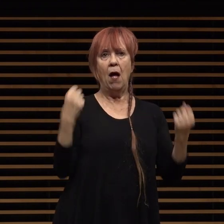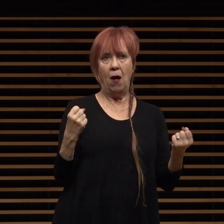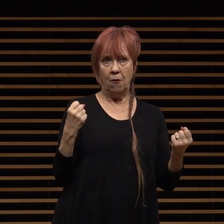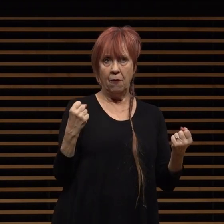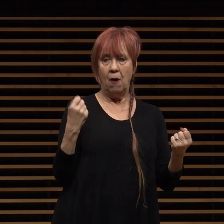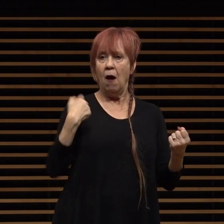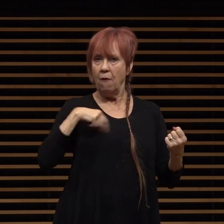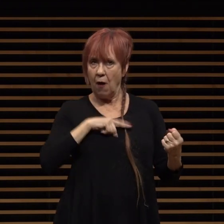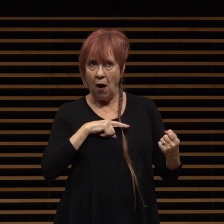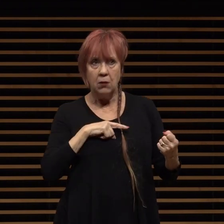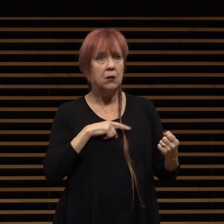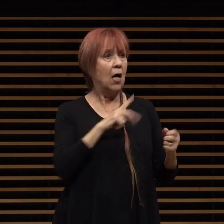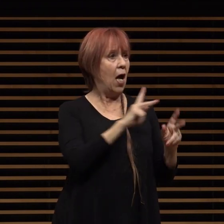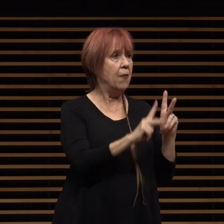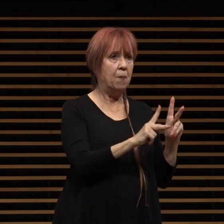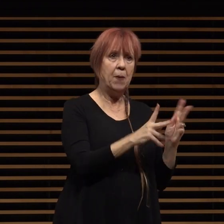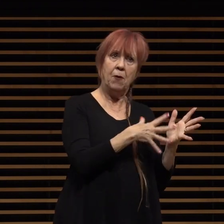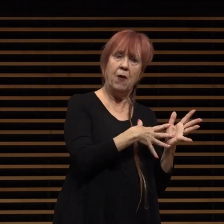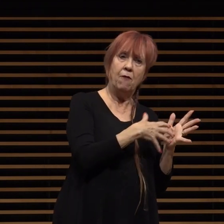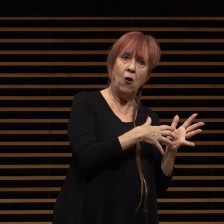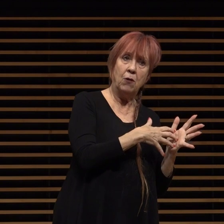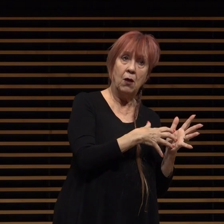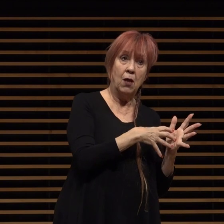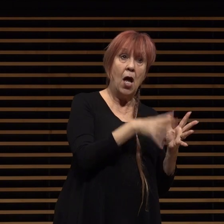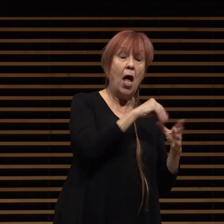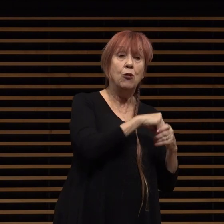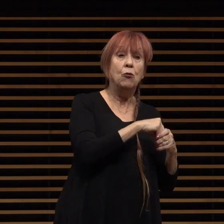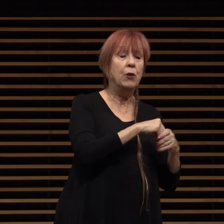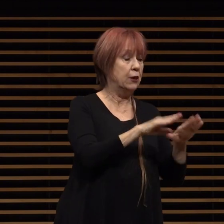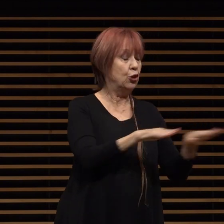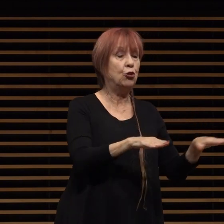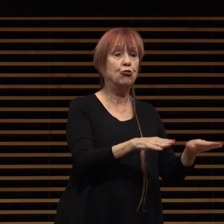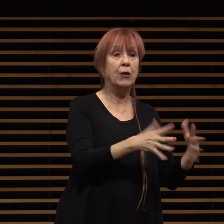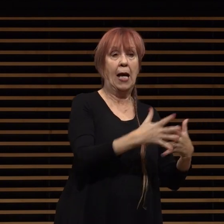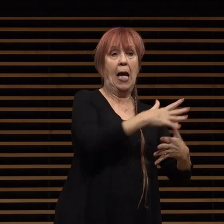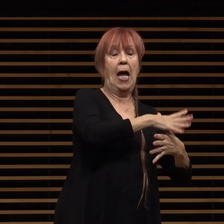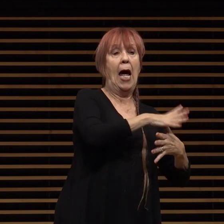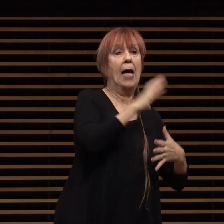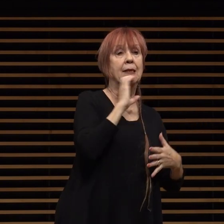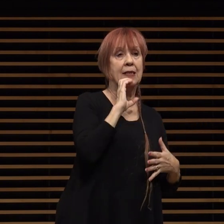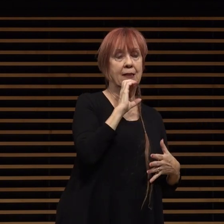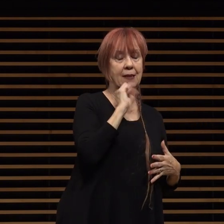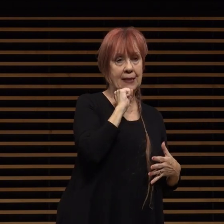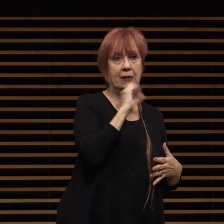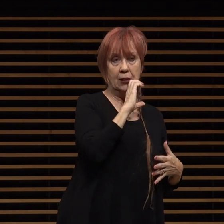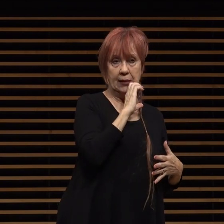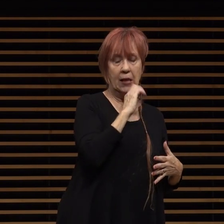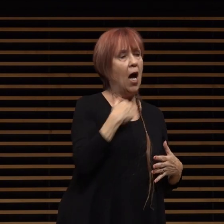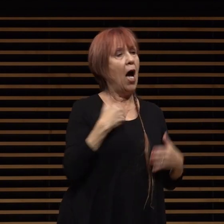those who are most vulnerable including children and seniors